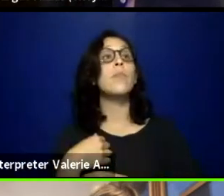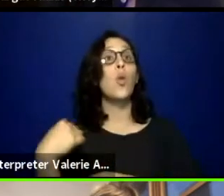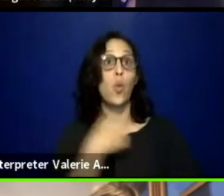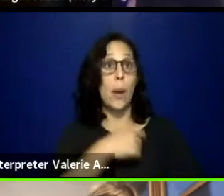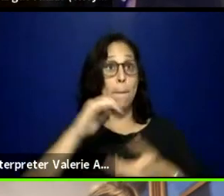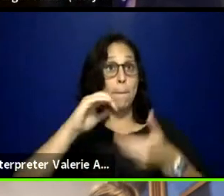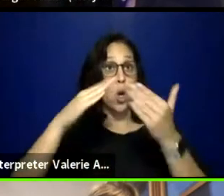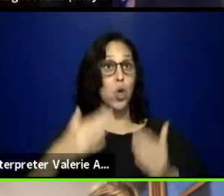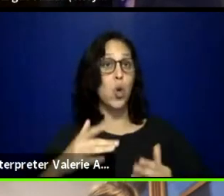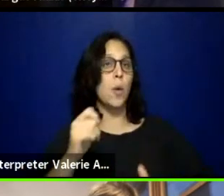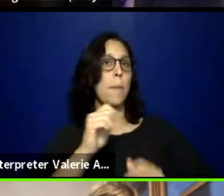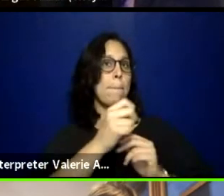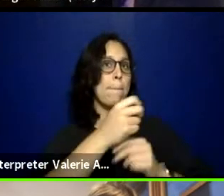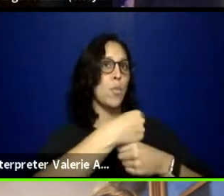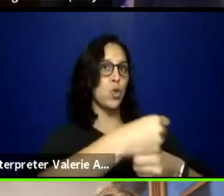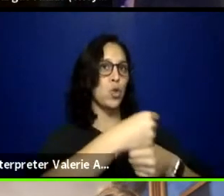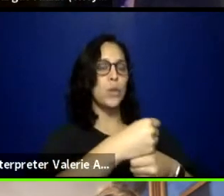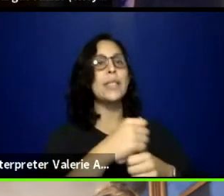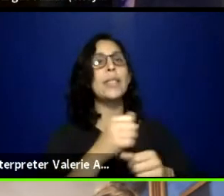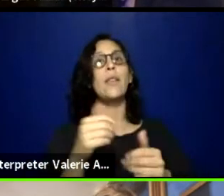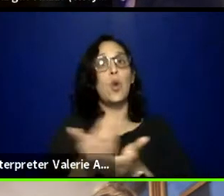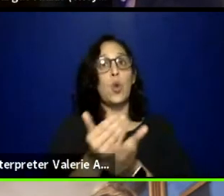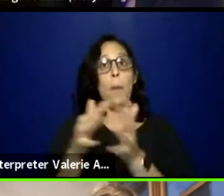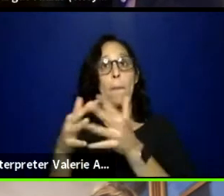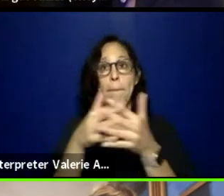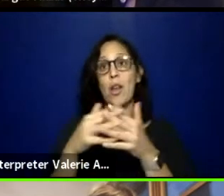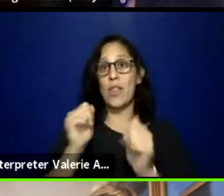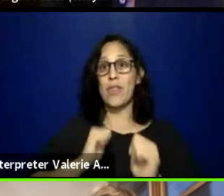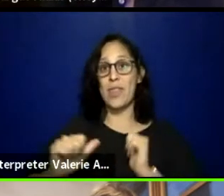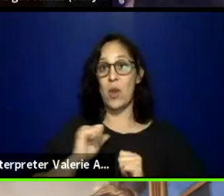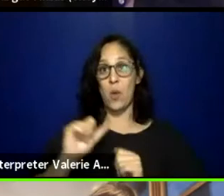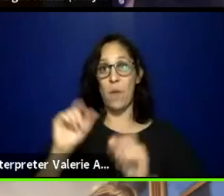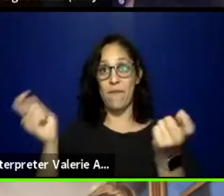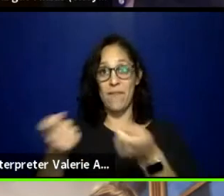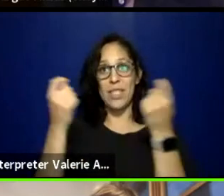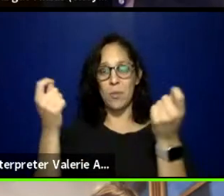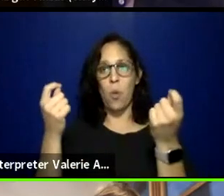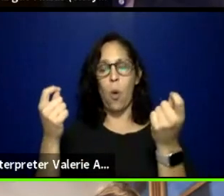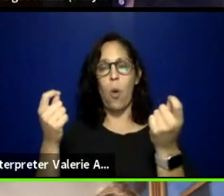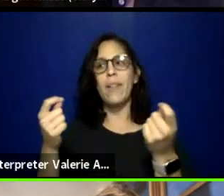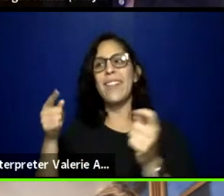for the New American Theatre Festival with In the Margin, who will be introduced shortly,